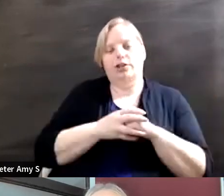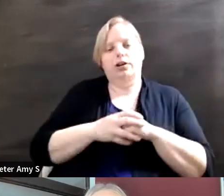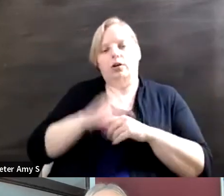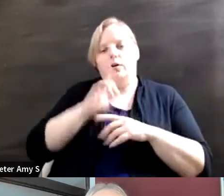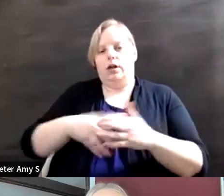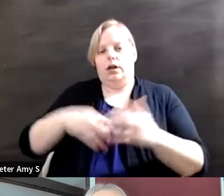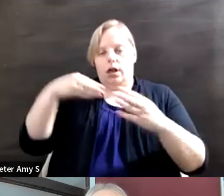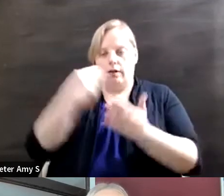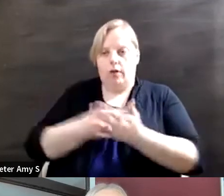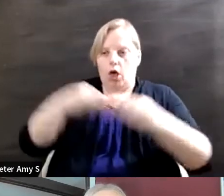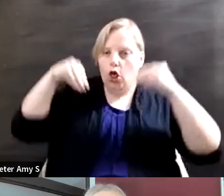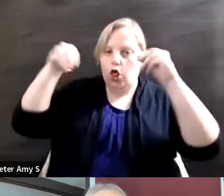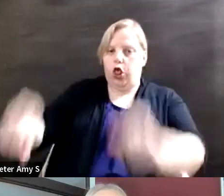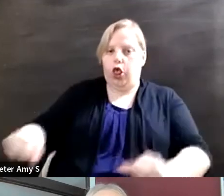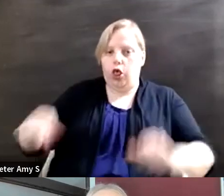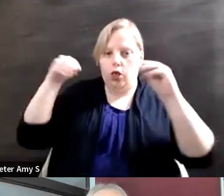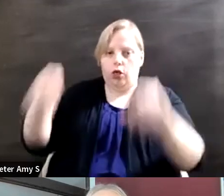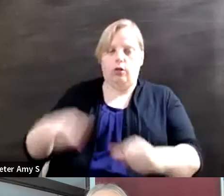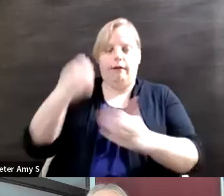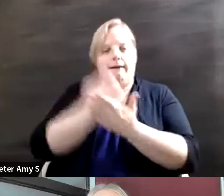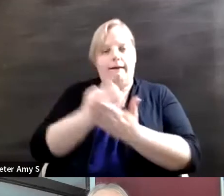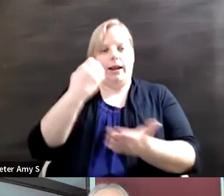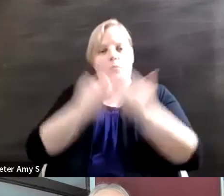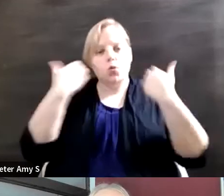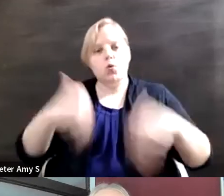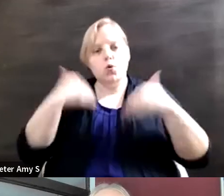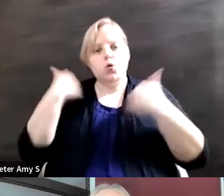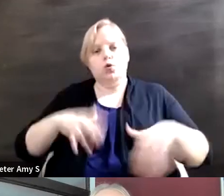economic undertaking to host games and all the different elements. But what's interesting and